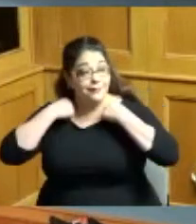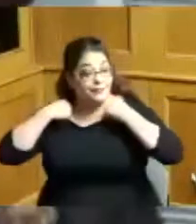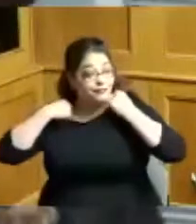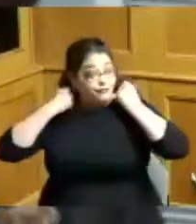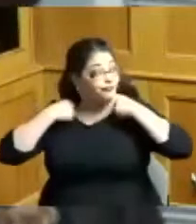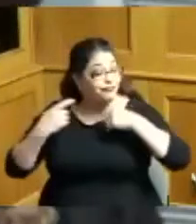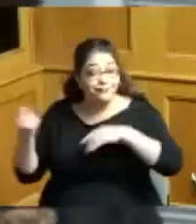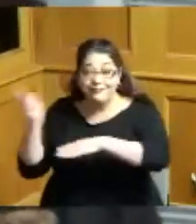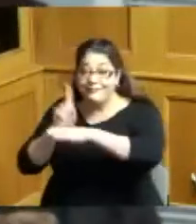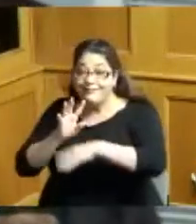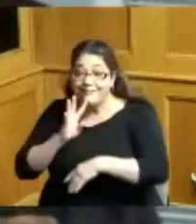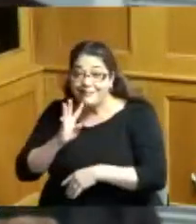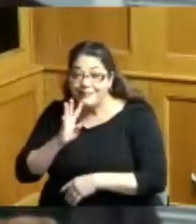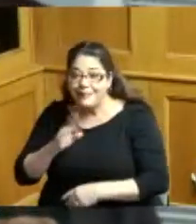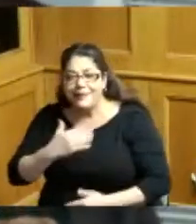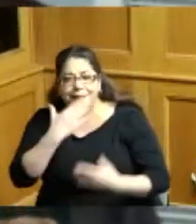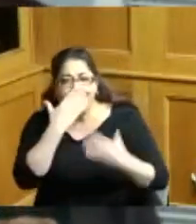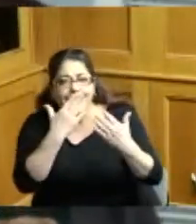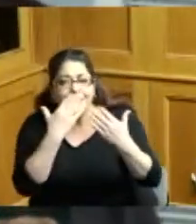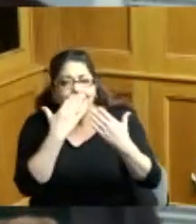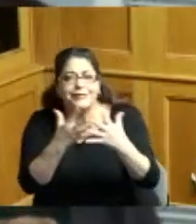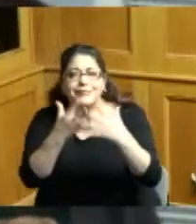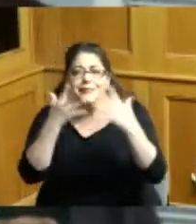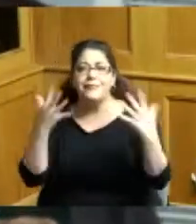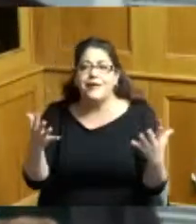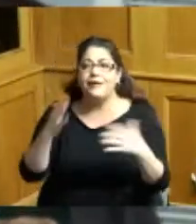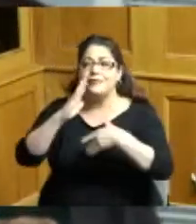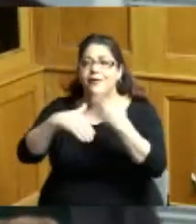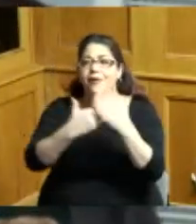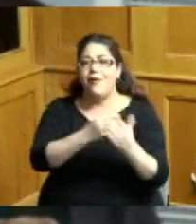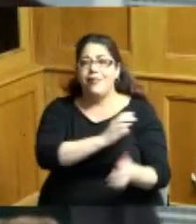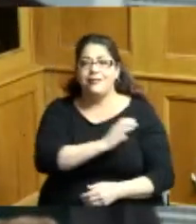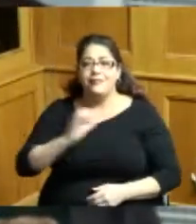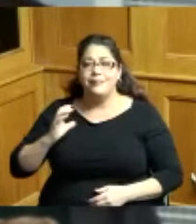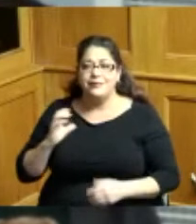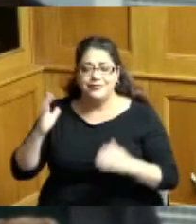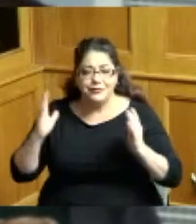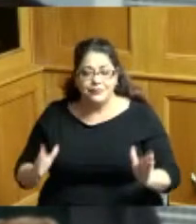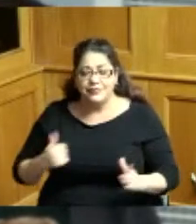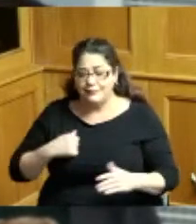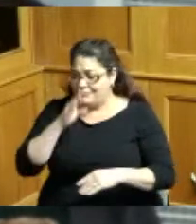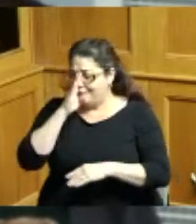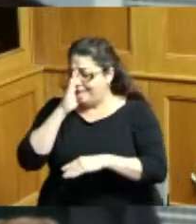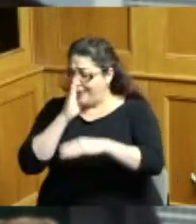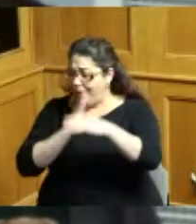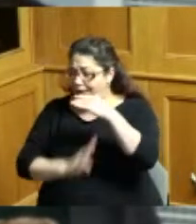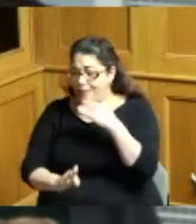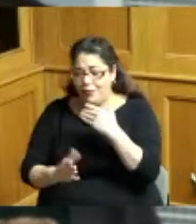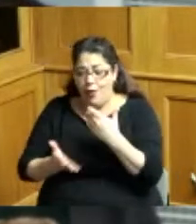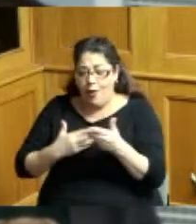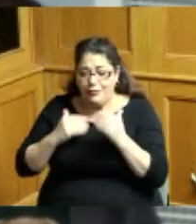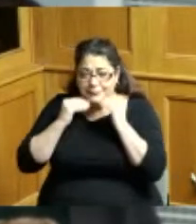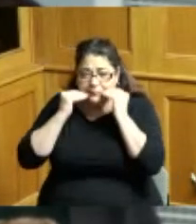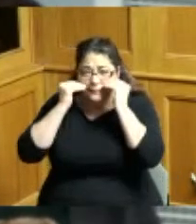thank you so much to all the Commissioners I am so humbled almost to the point of tears never